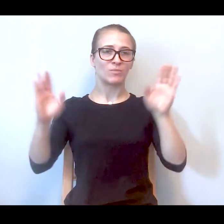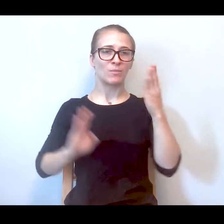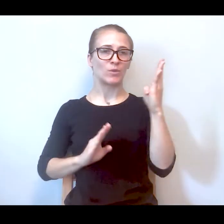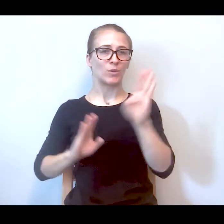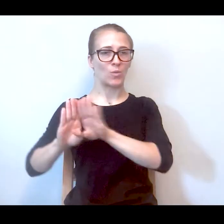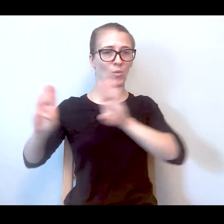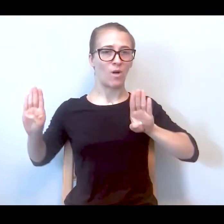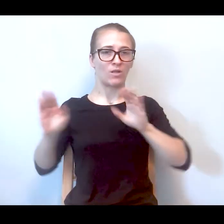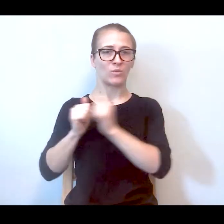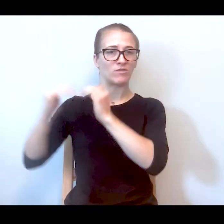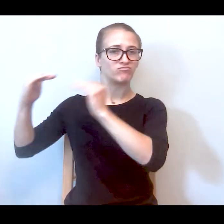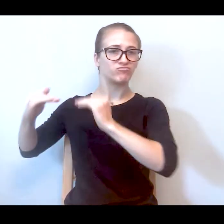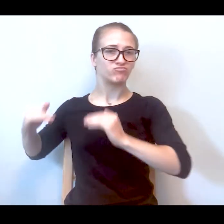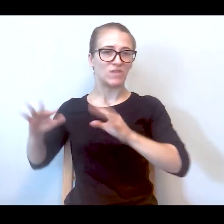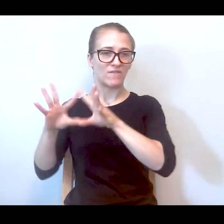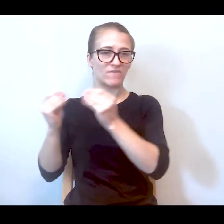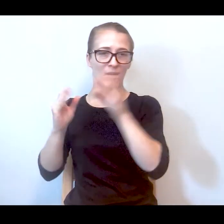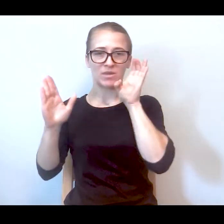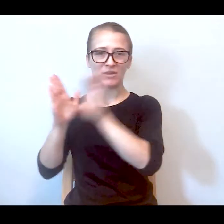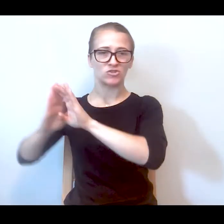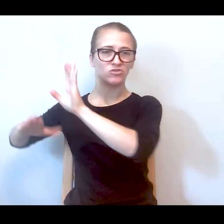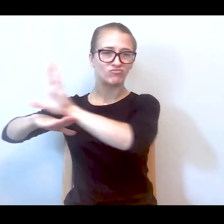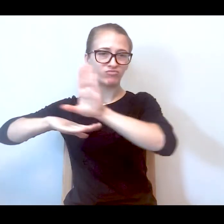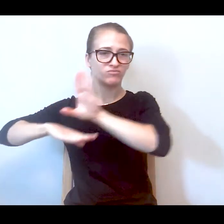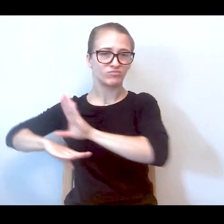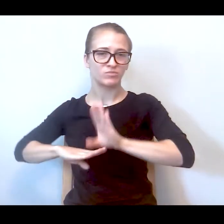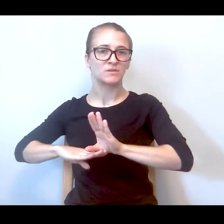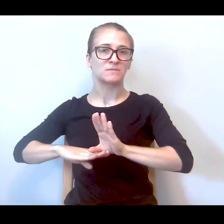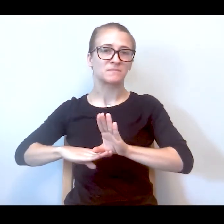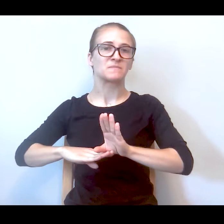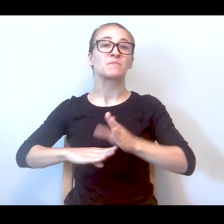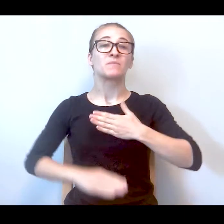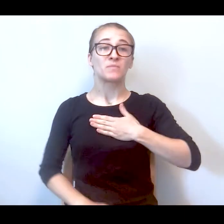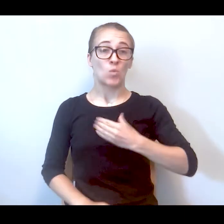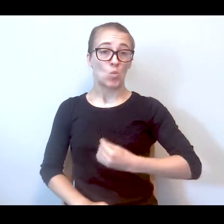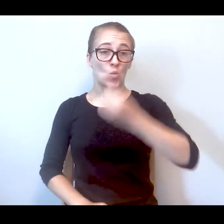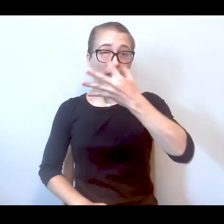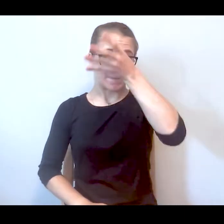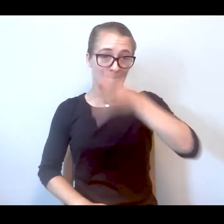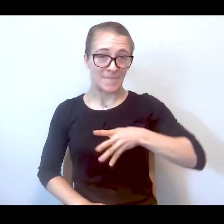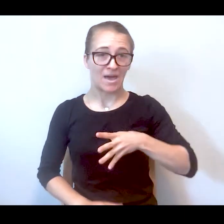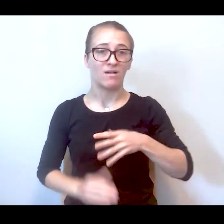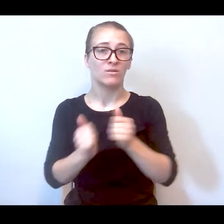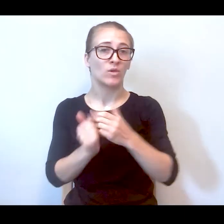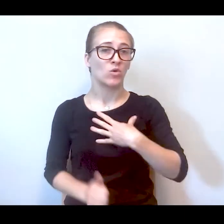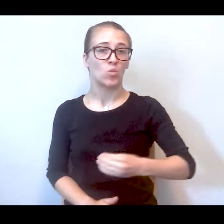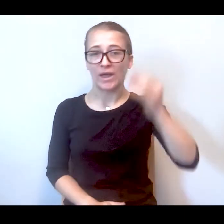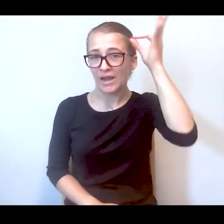of a bright blue wall. I'm a white male with salt